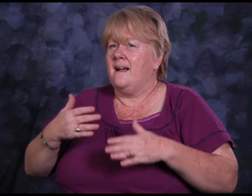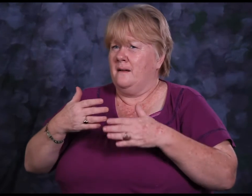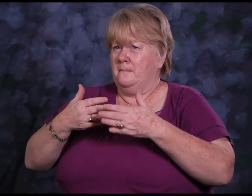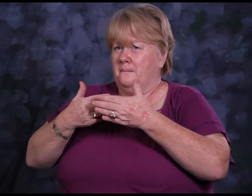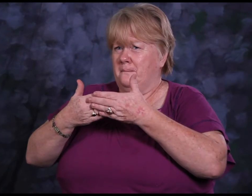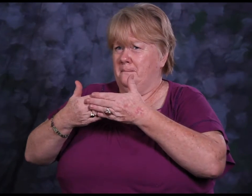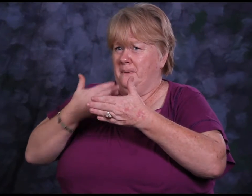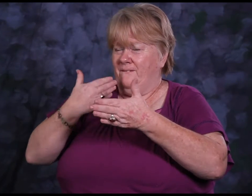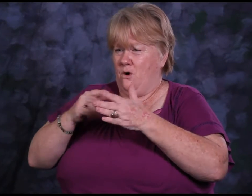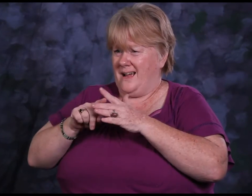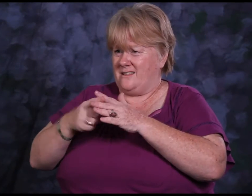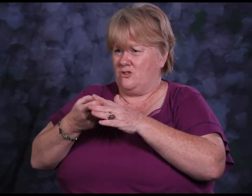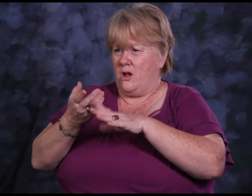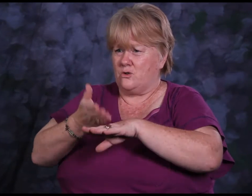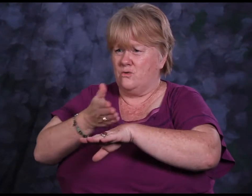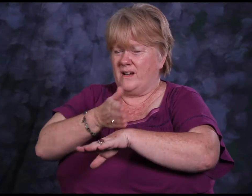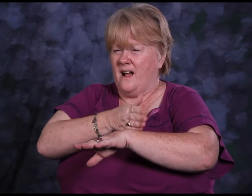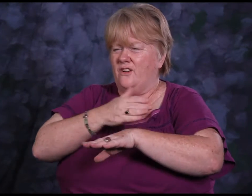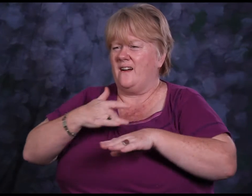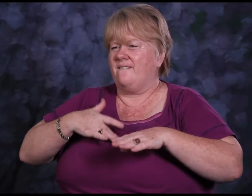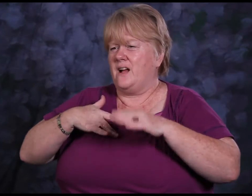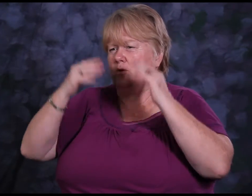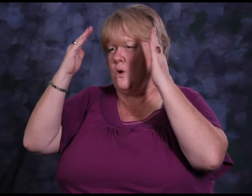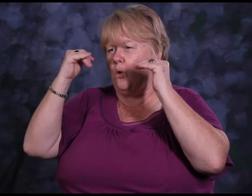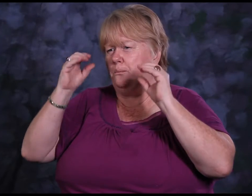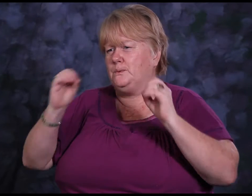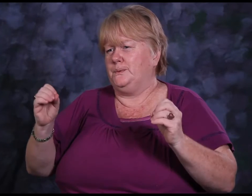Before I started my recovery process, I was hopeless-